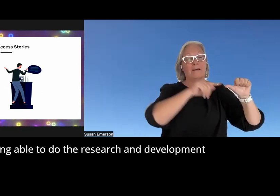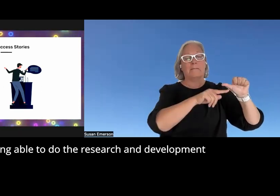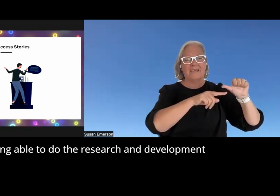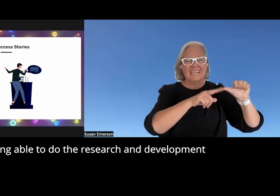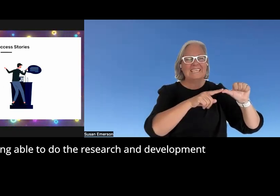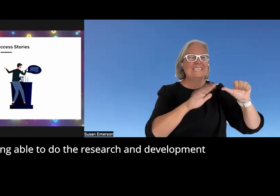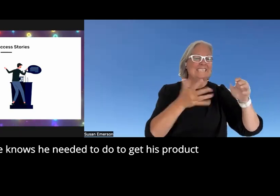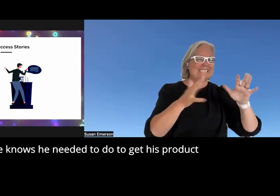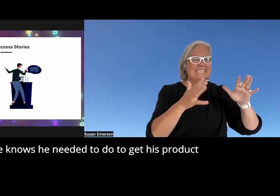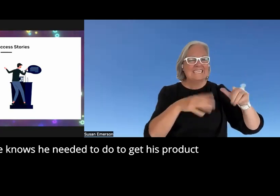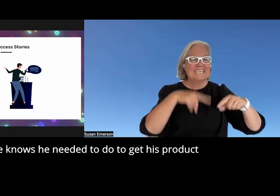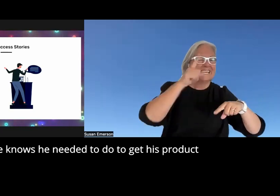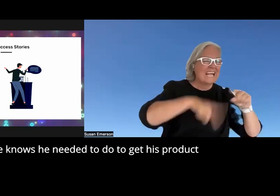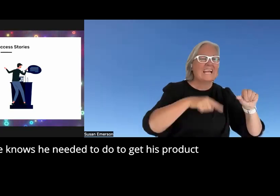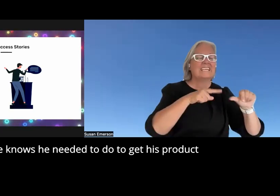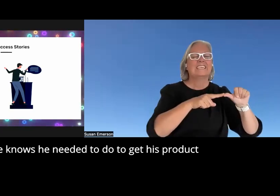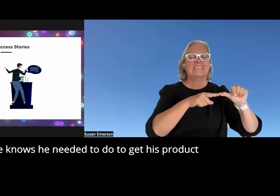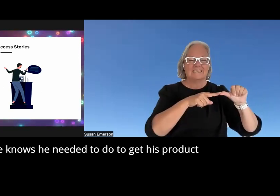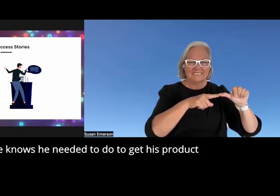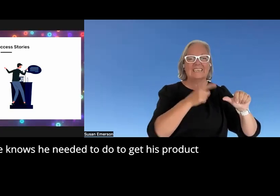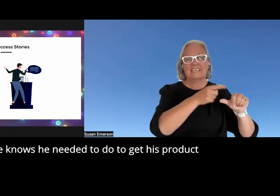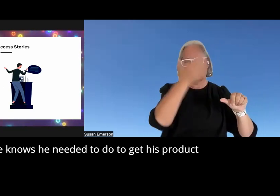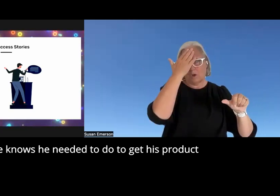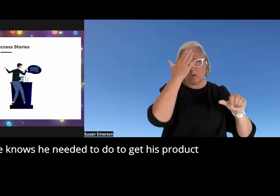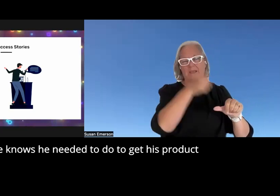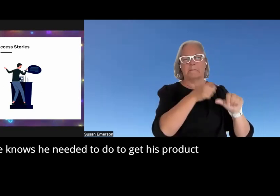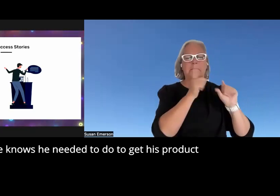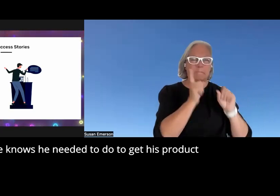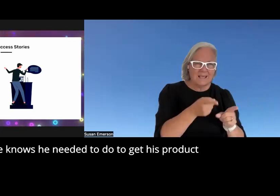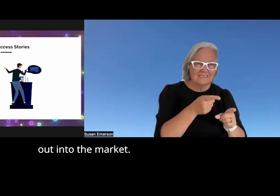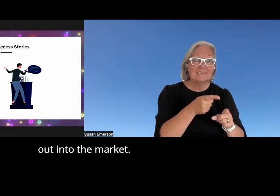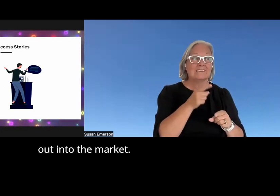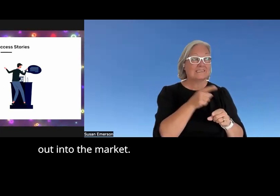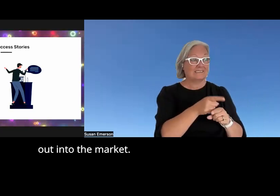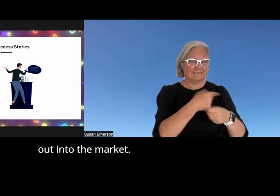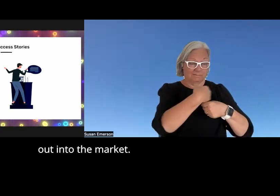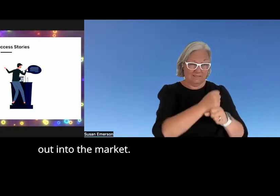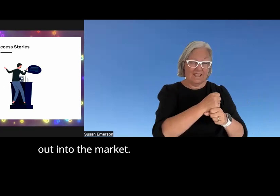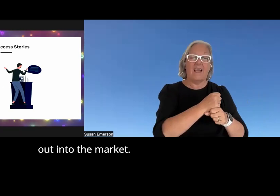research and development that he knows he needed to do to get his product out into the uh into the